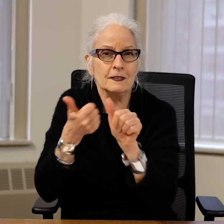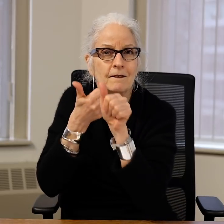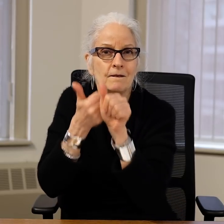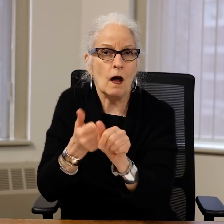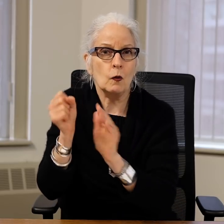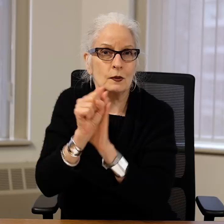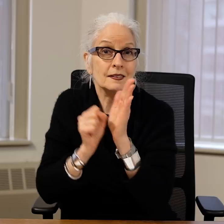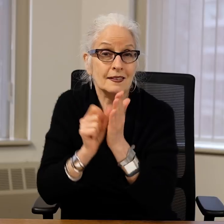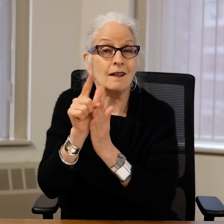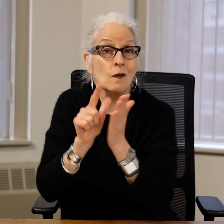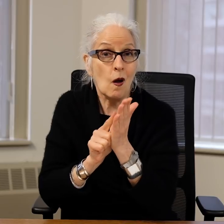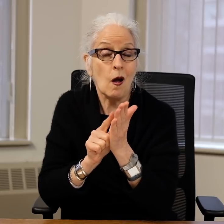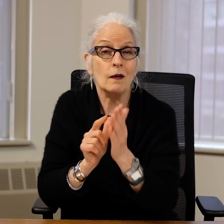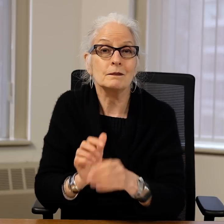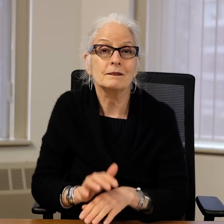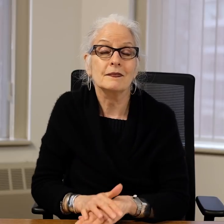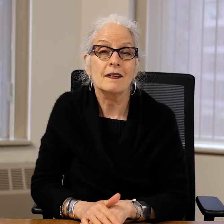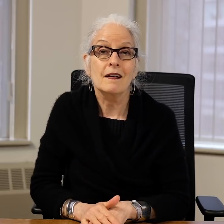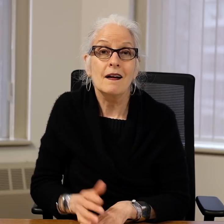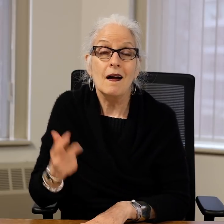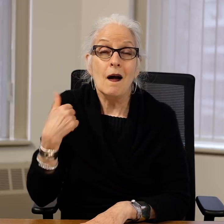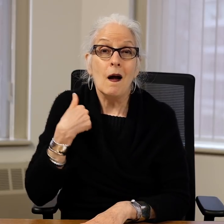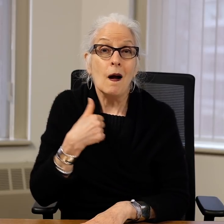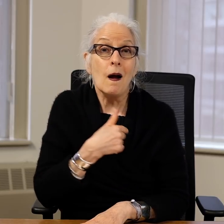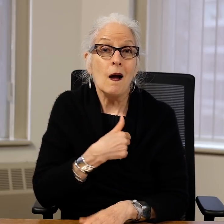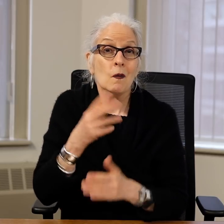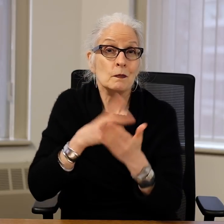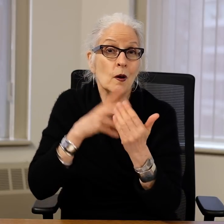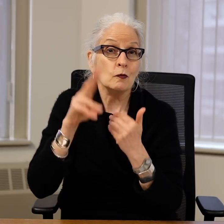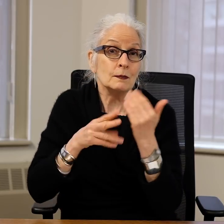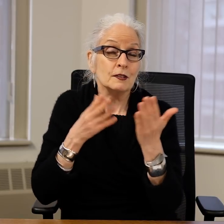services in adherence to state law.